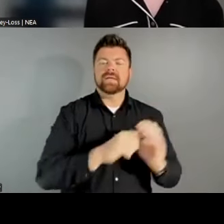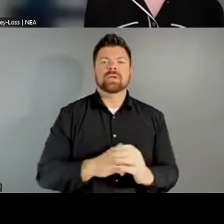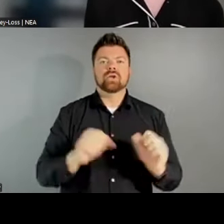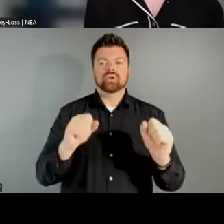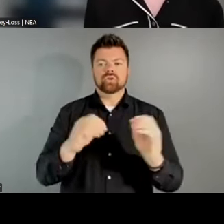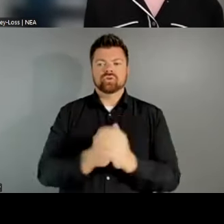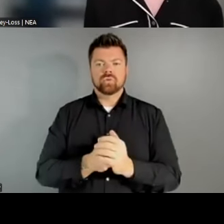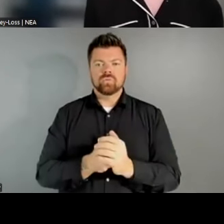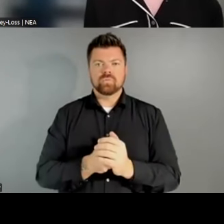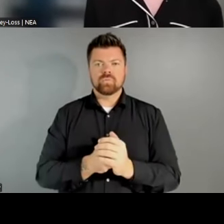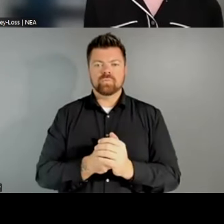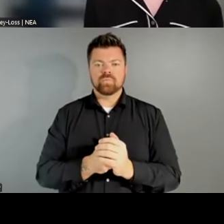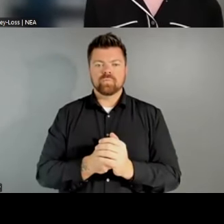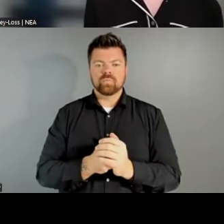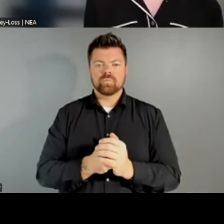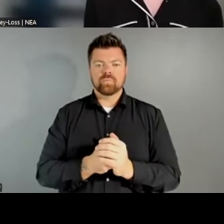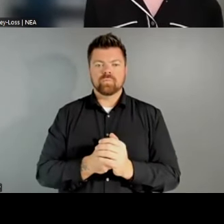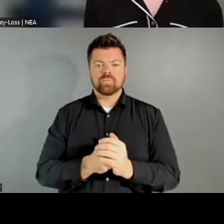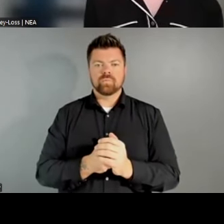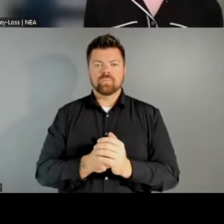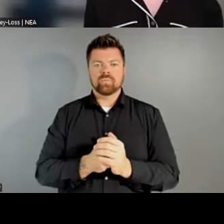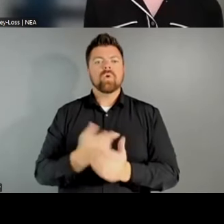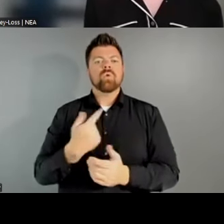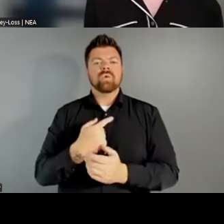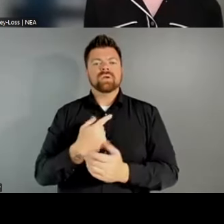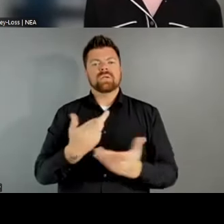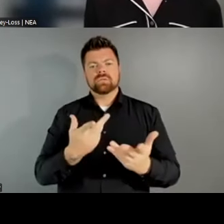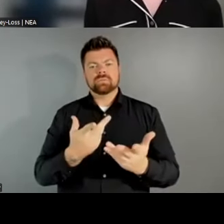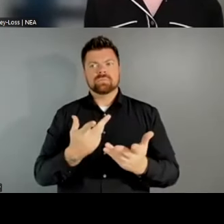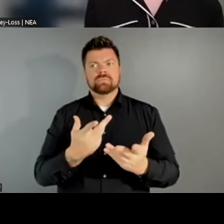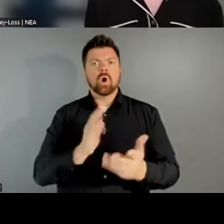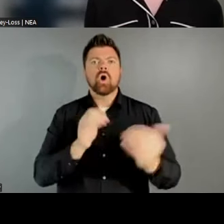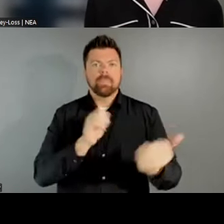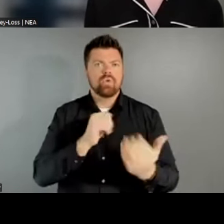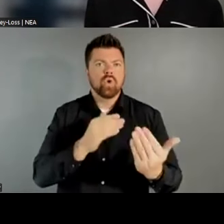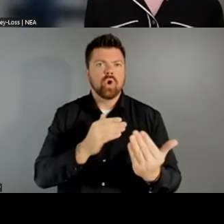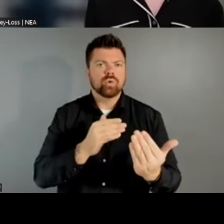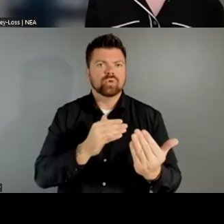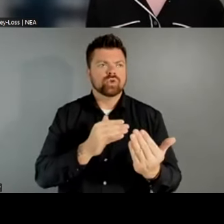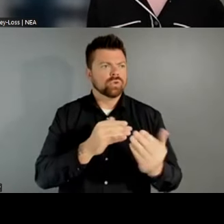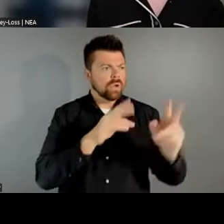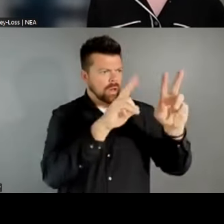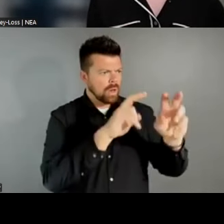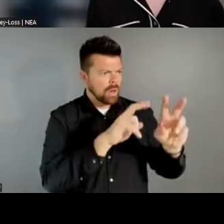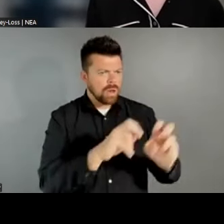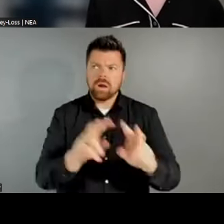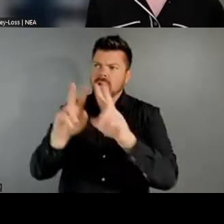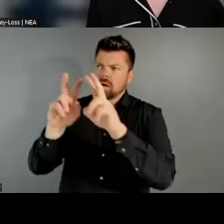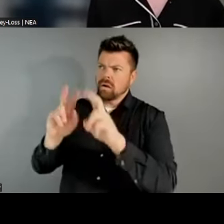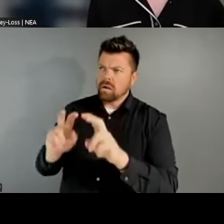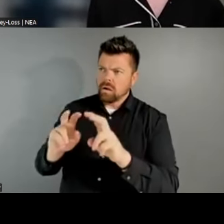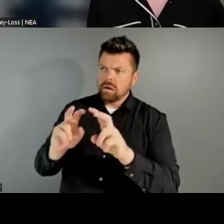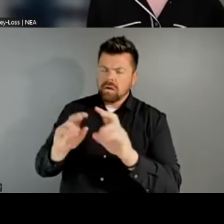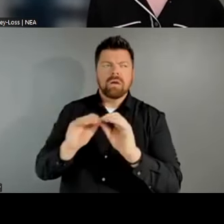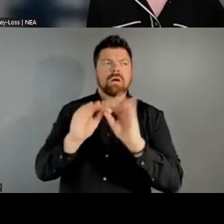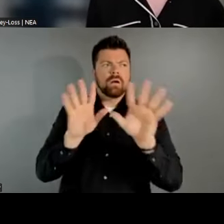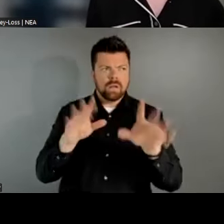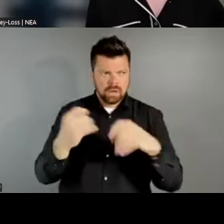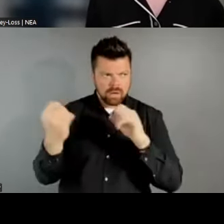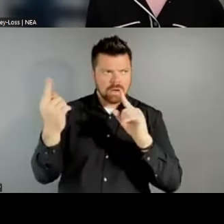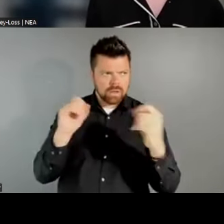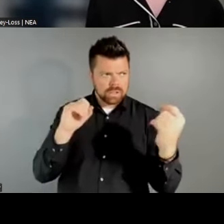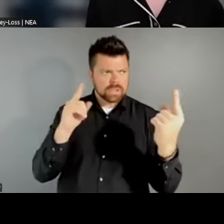things to ensure that sensibility is something that is known and present. I'll turn it to the